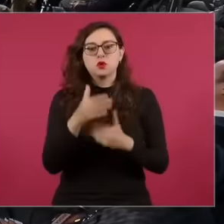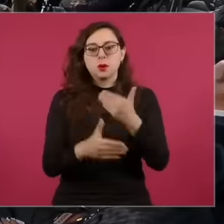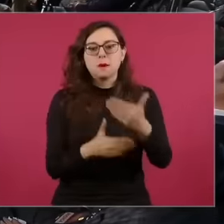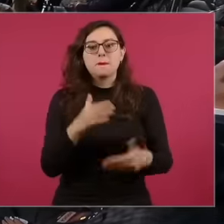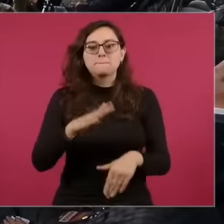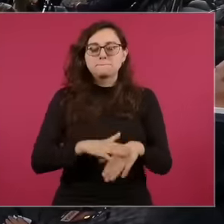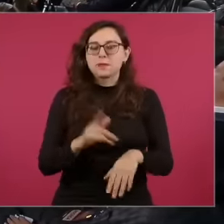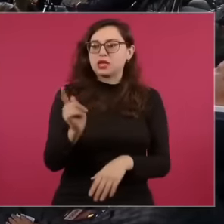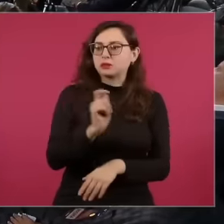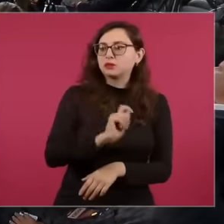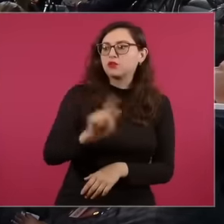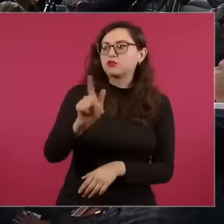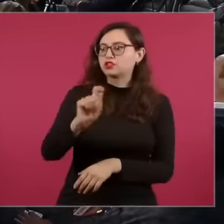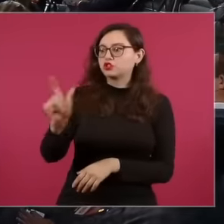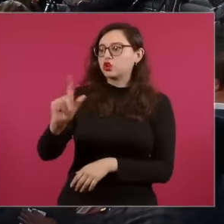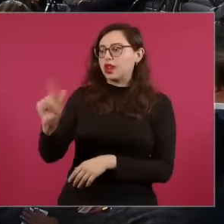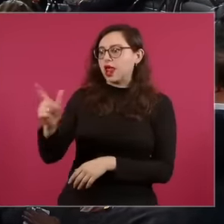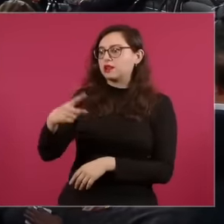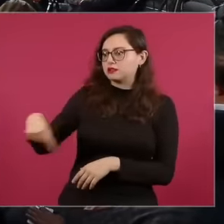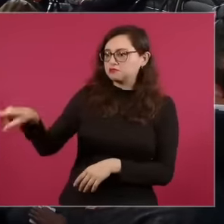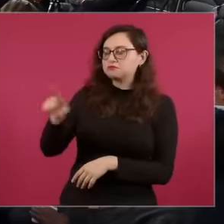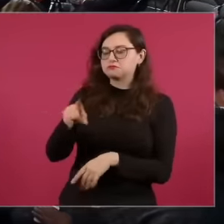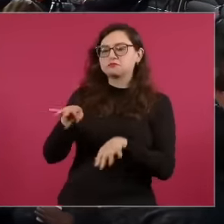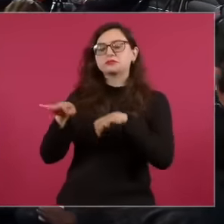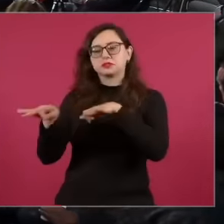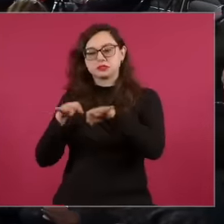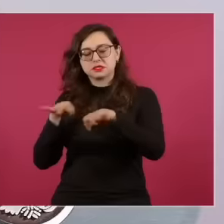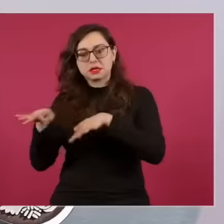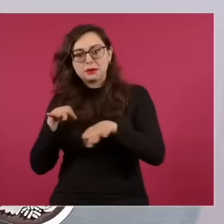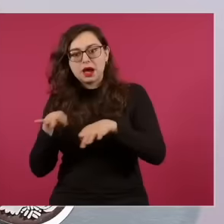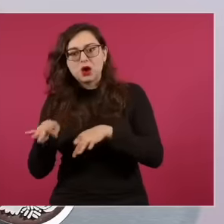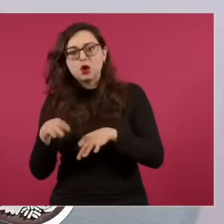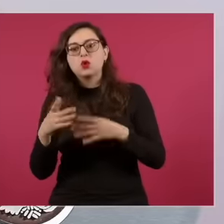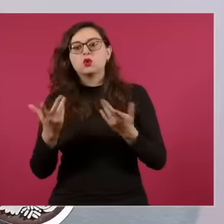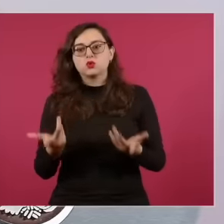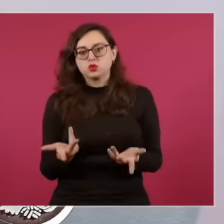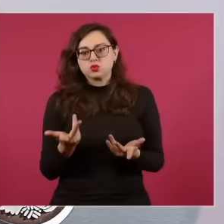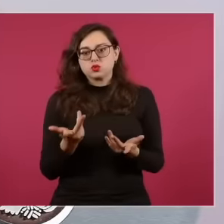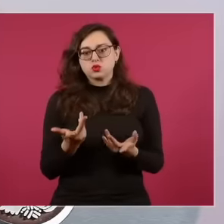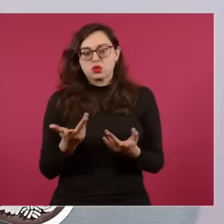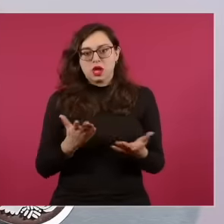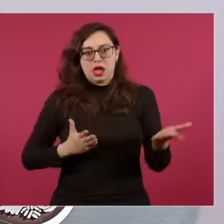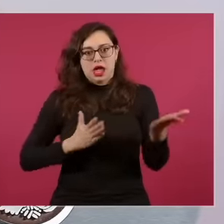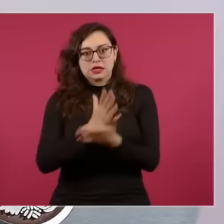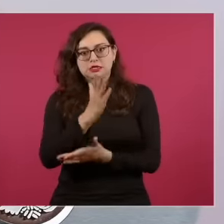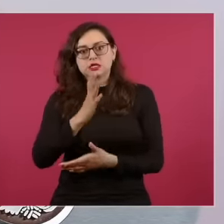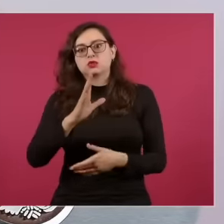of citizens that do this task the challenges of approaching or accessing the most appropriate technologies